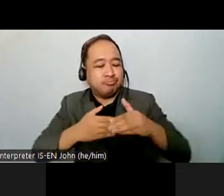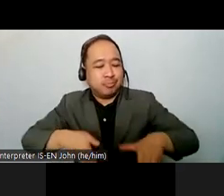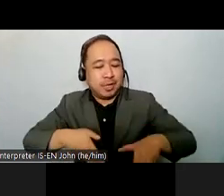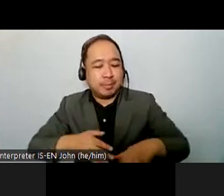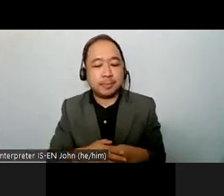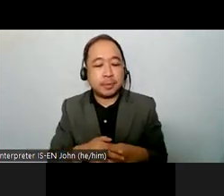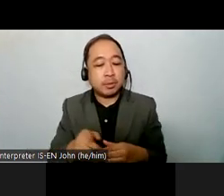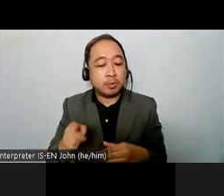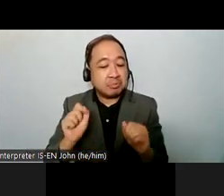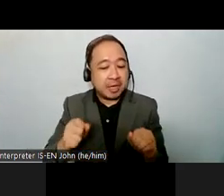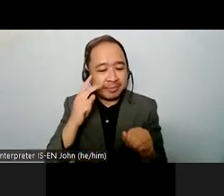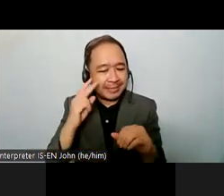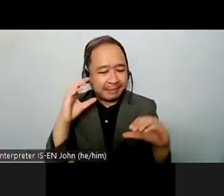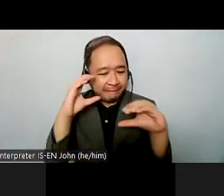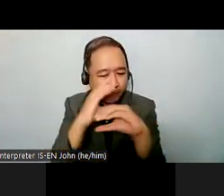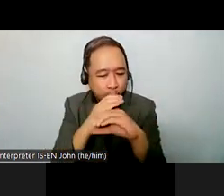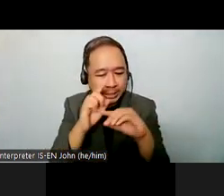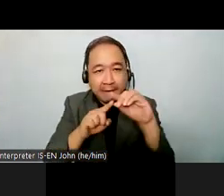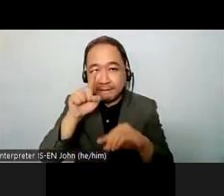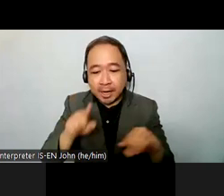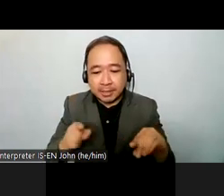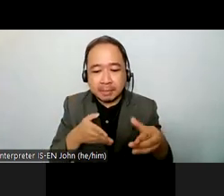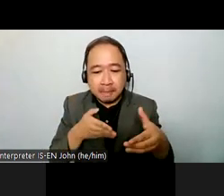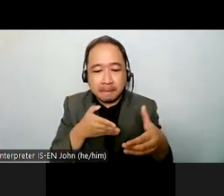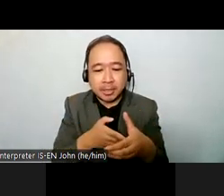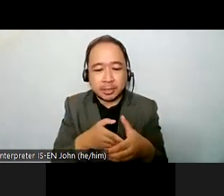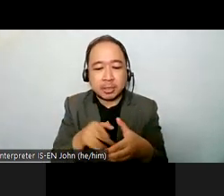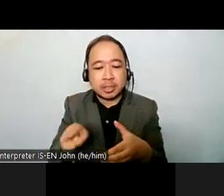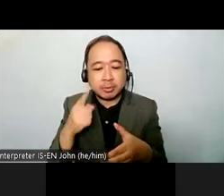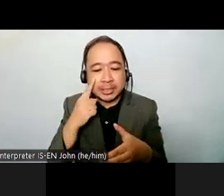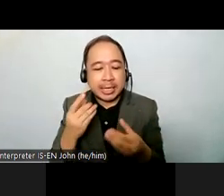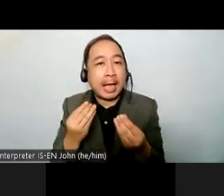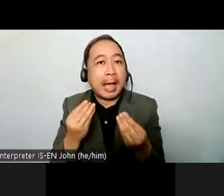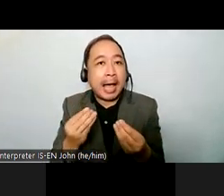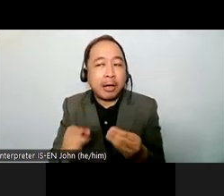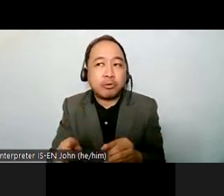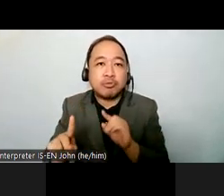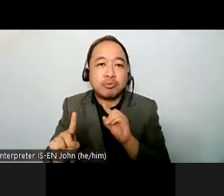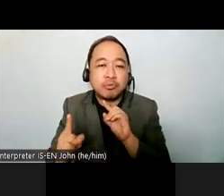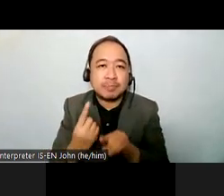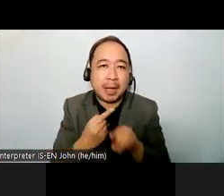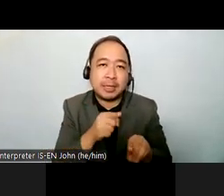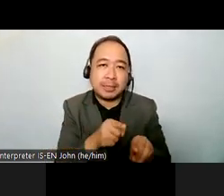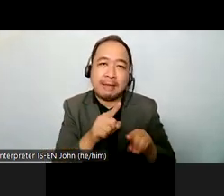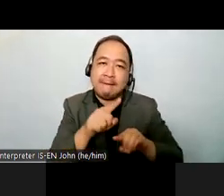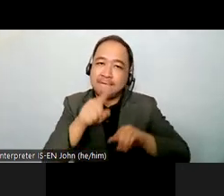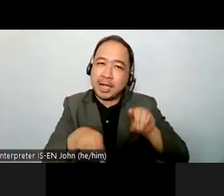that as discussions are ongoing to also have that key aspect of intersections that if if